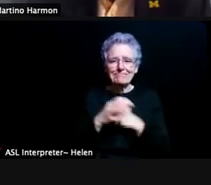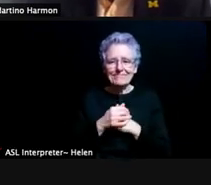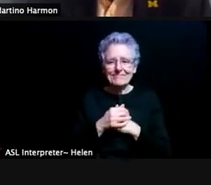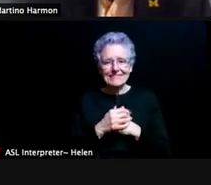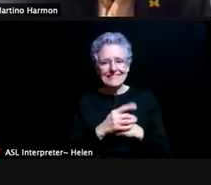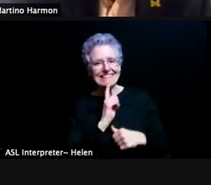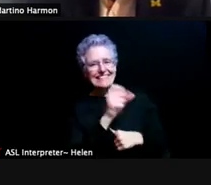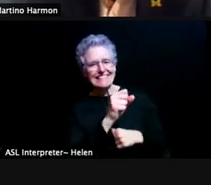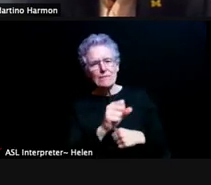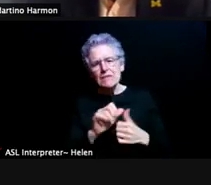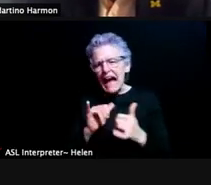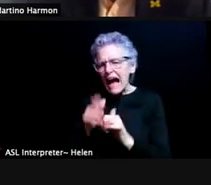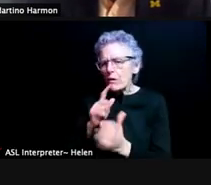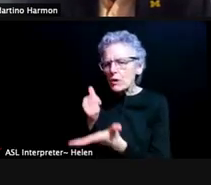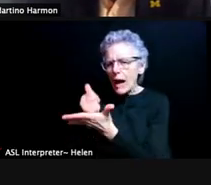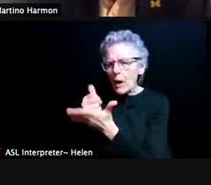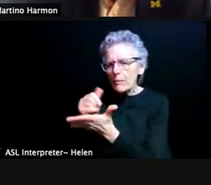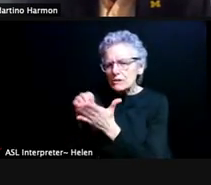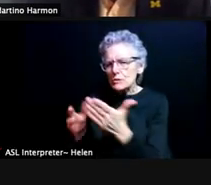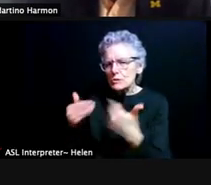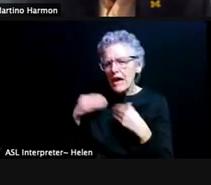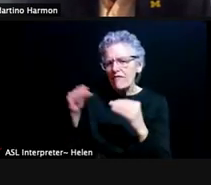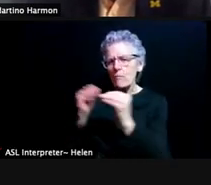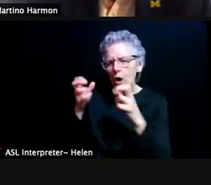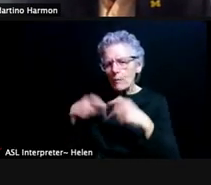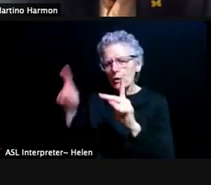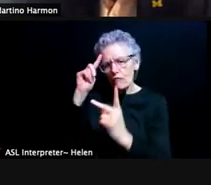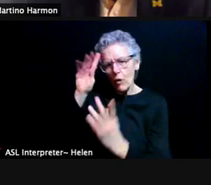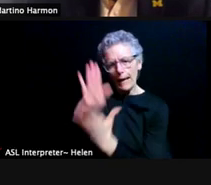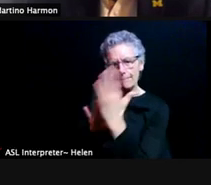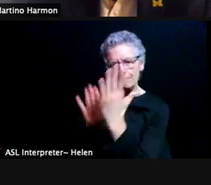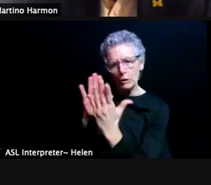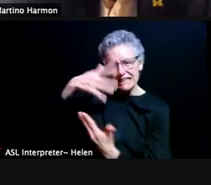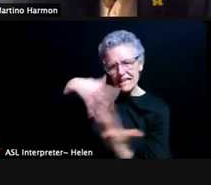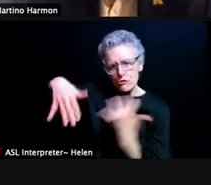How are you helping students have more opportunities for in-person interactions?